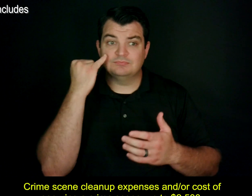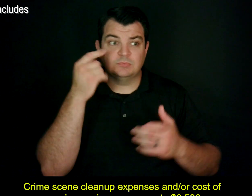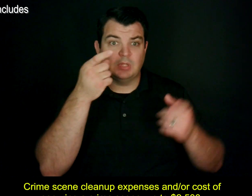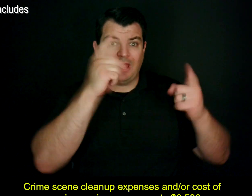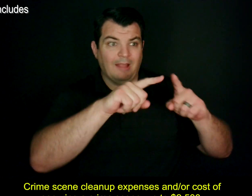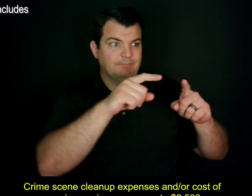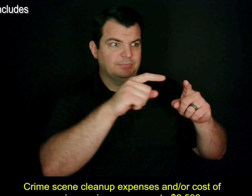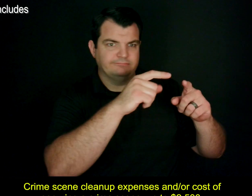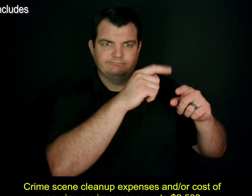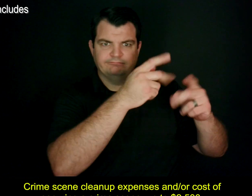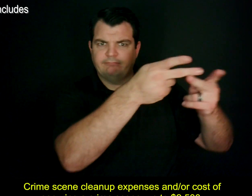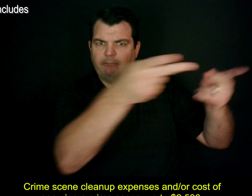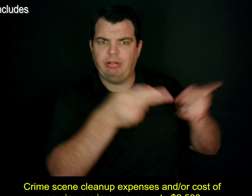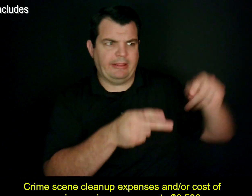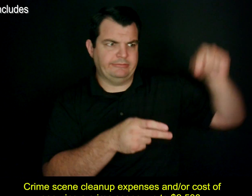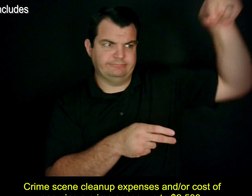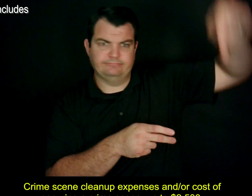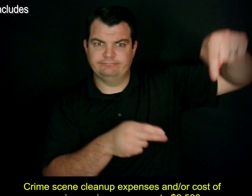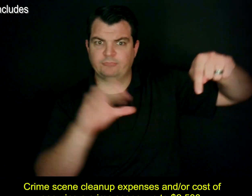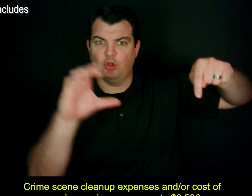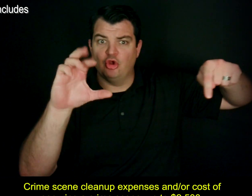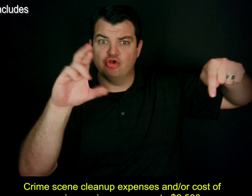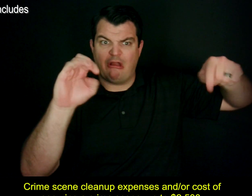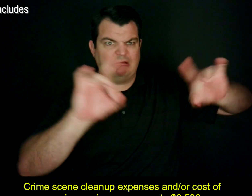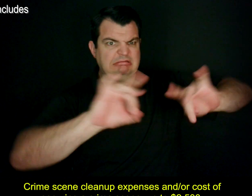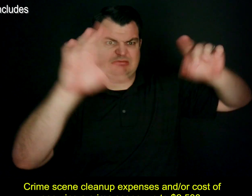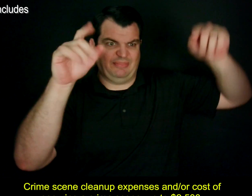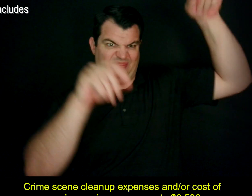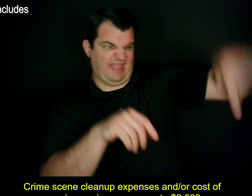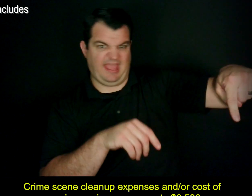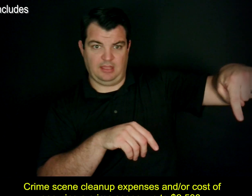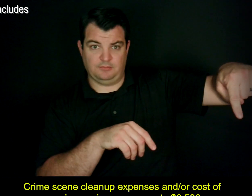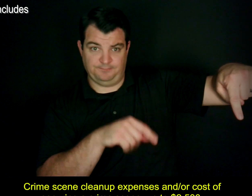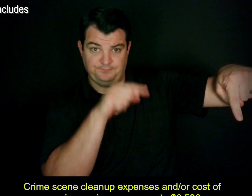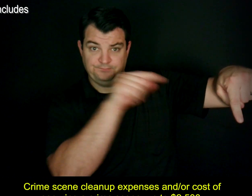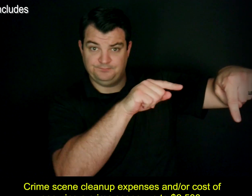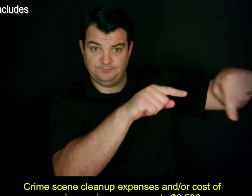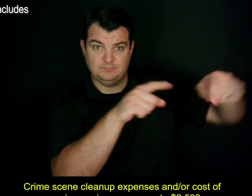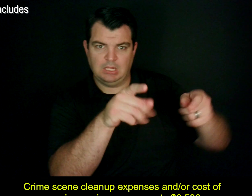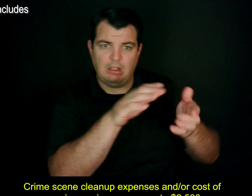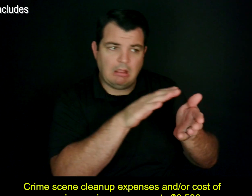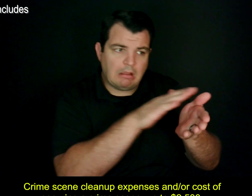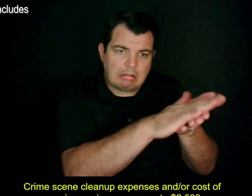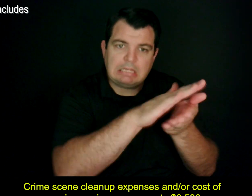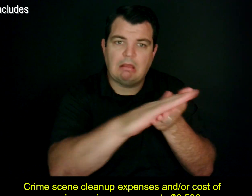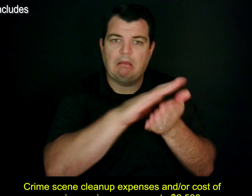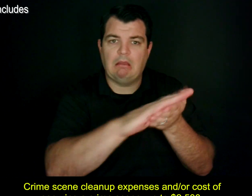Crime scene cleanup expenses and/or cost of securing a crime scene, up to $2,500.